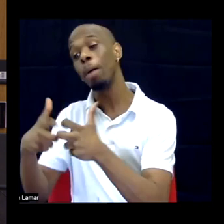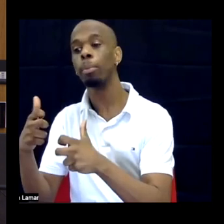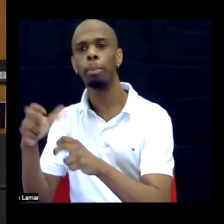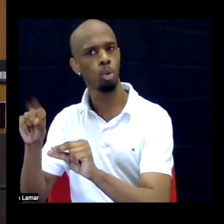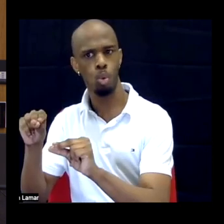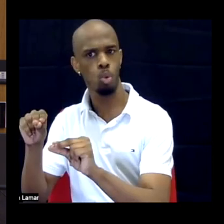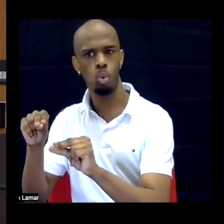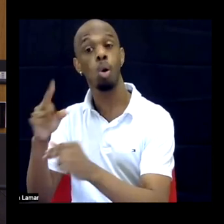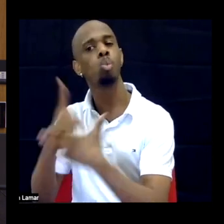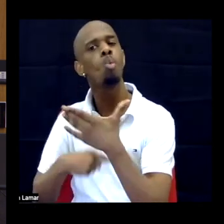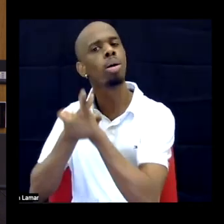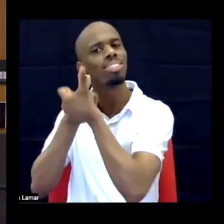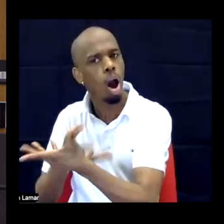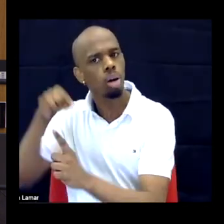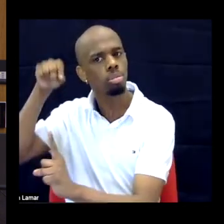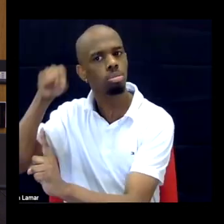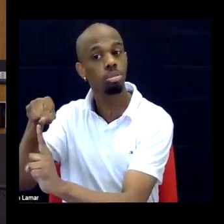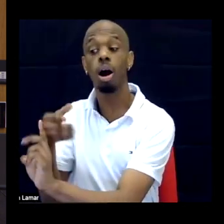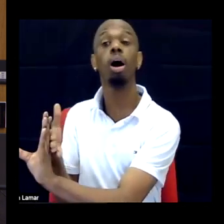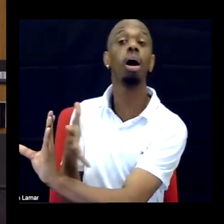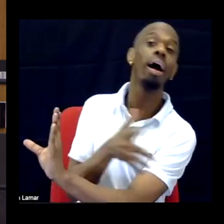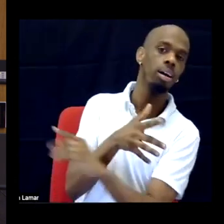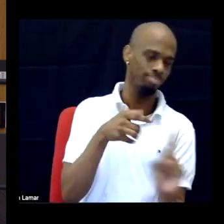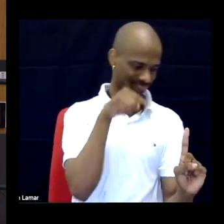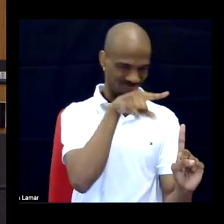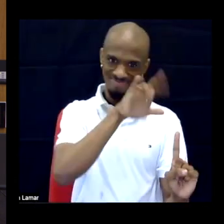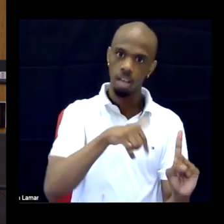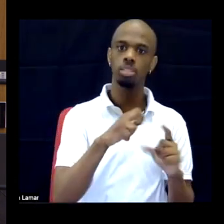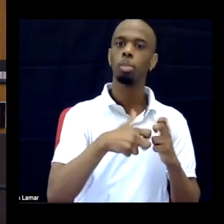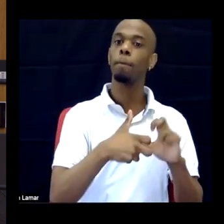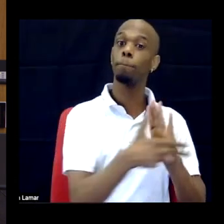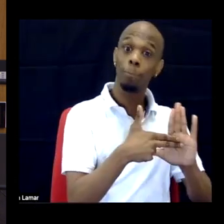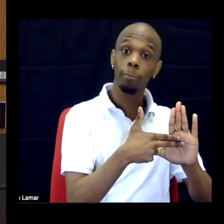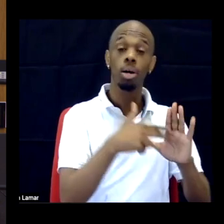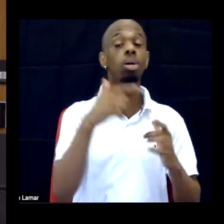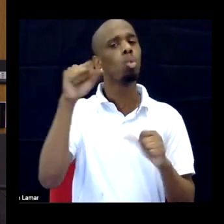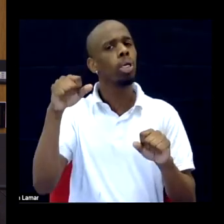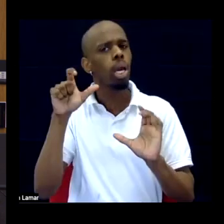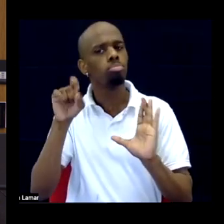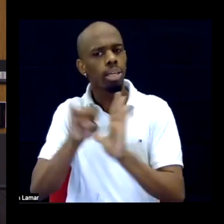This is an access of Black Disability Politics that we can acknowledge that trauma and harm